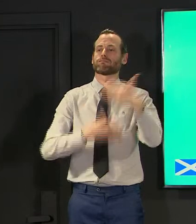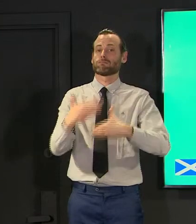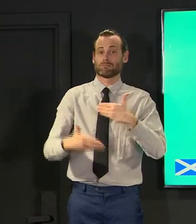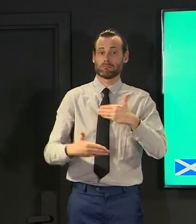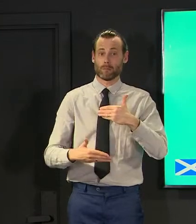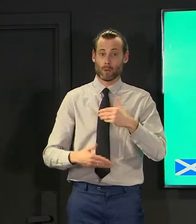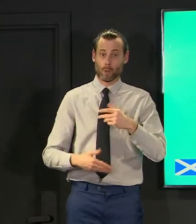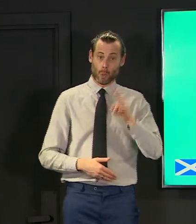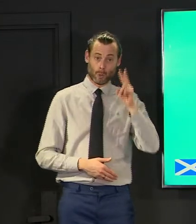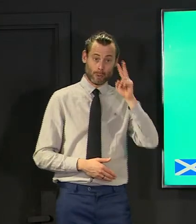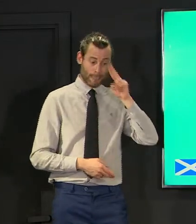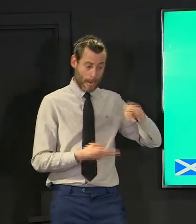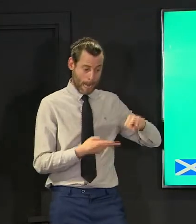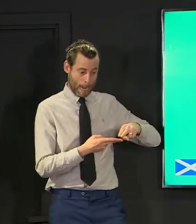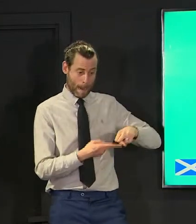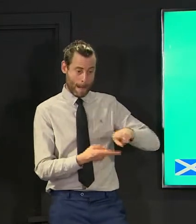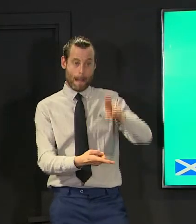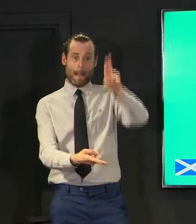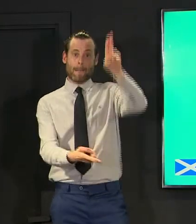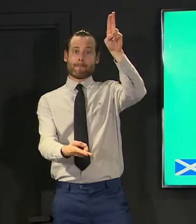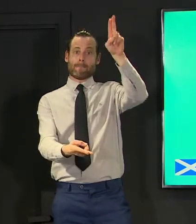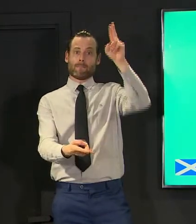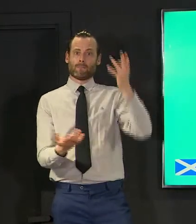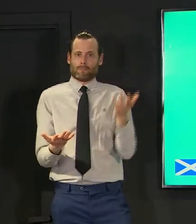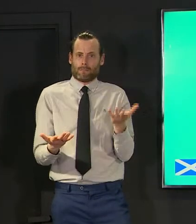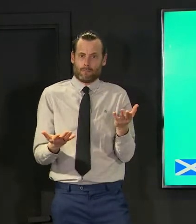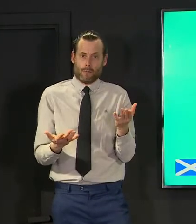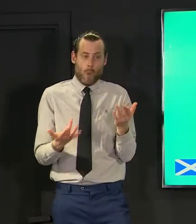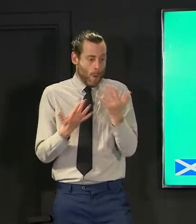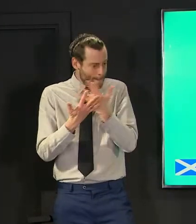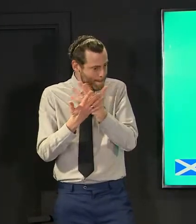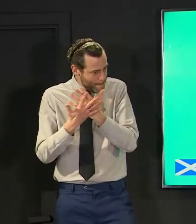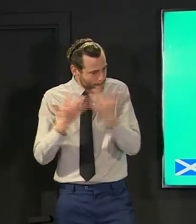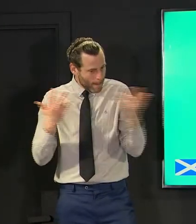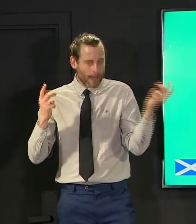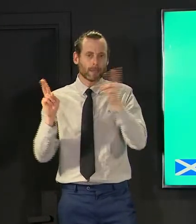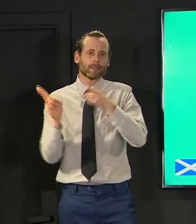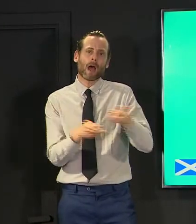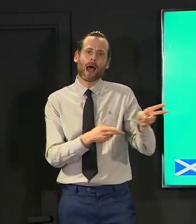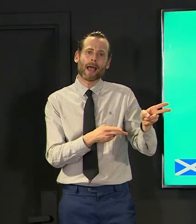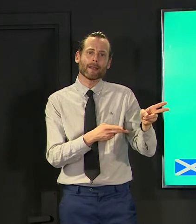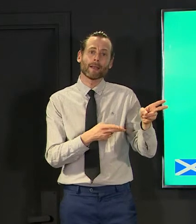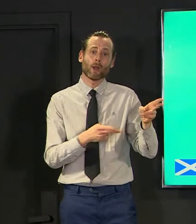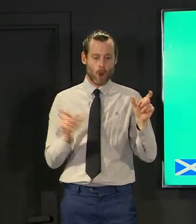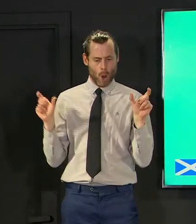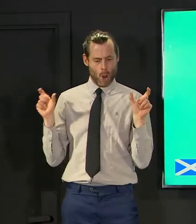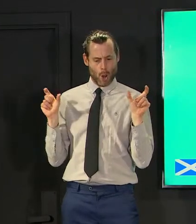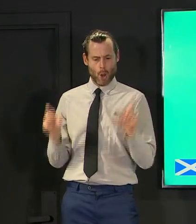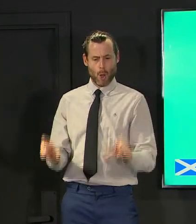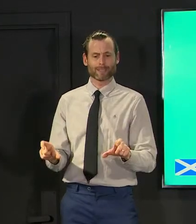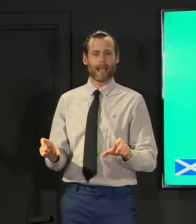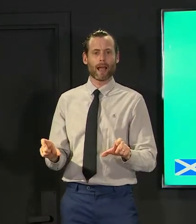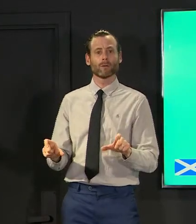continues to rise exponentially and many many more people die lockdown doesn't stop the disease in